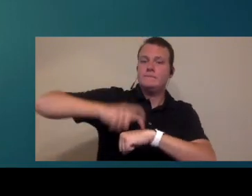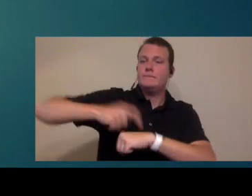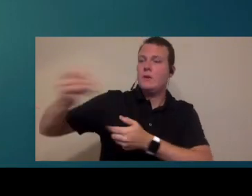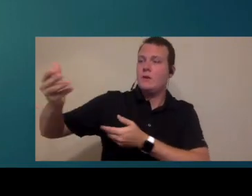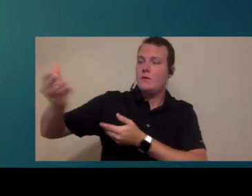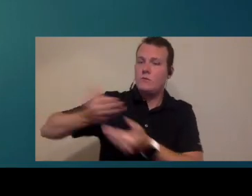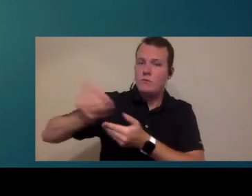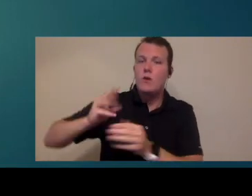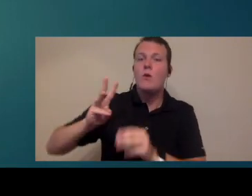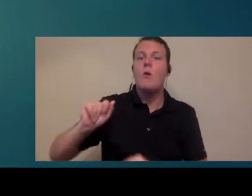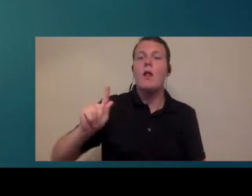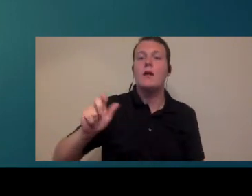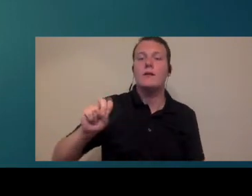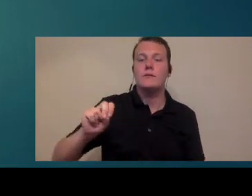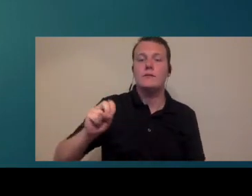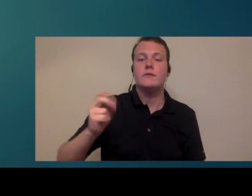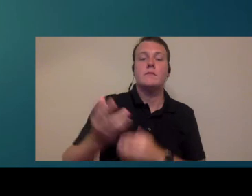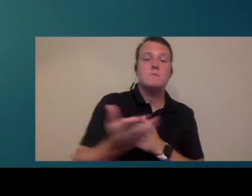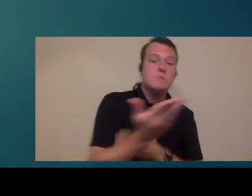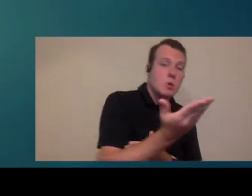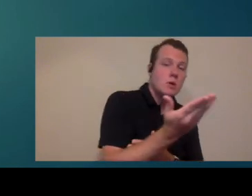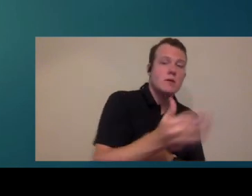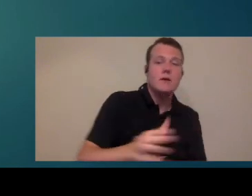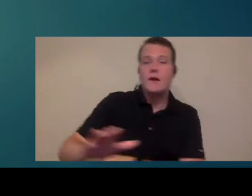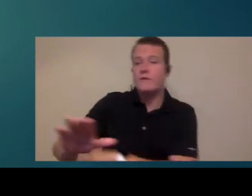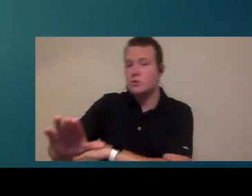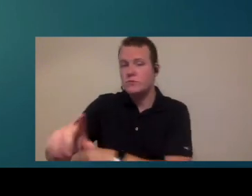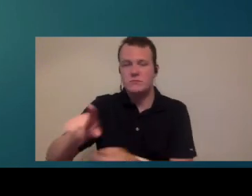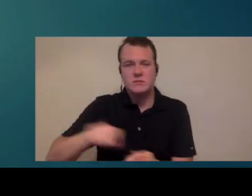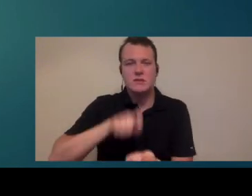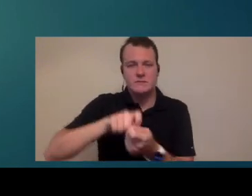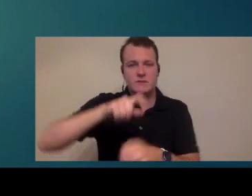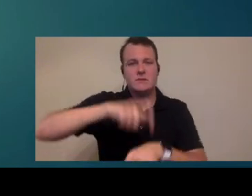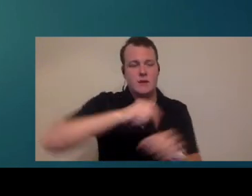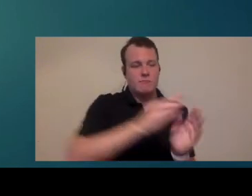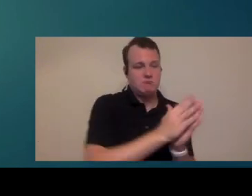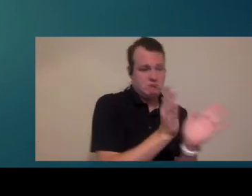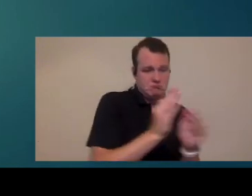for walkins so we have a period of time every morning and every afternoon where